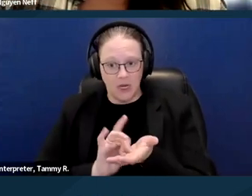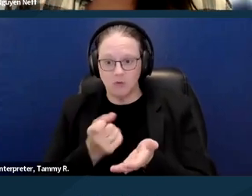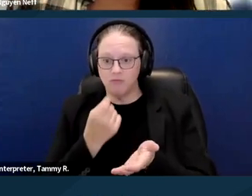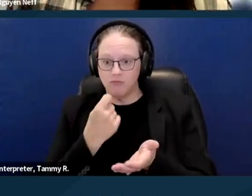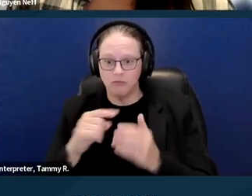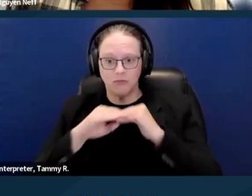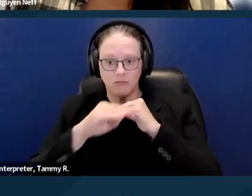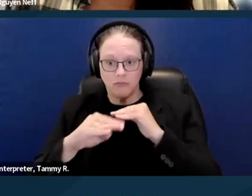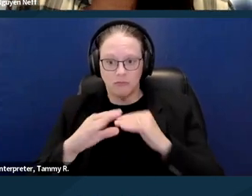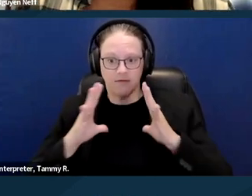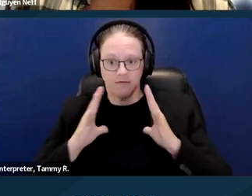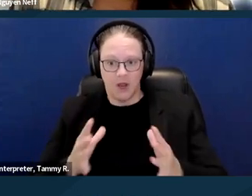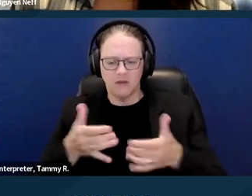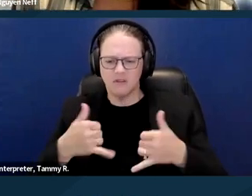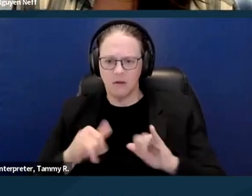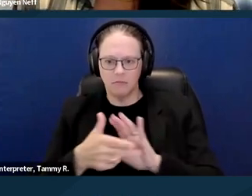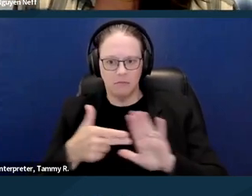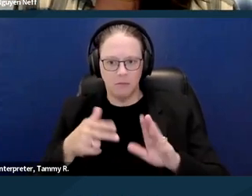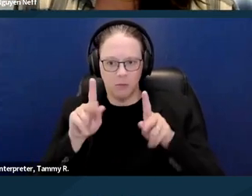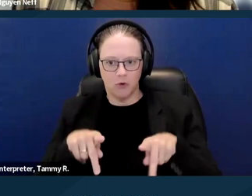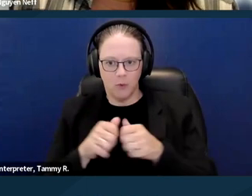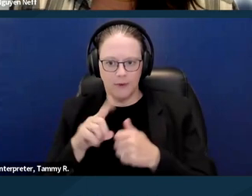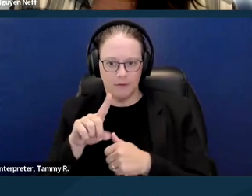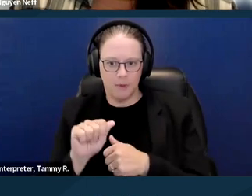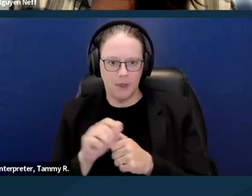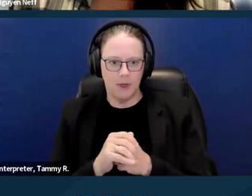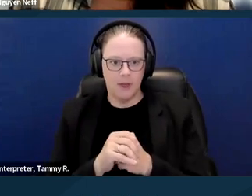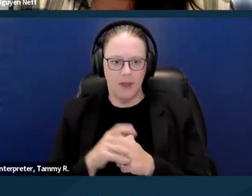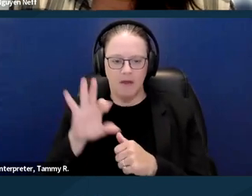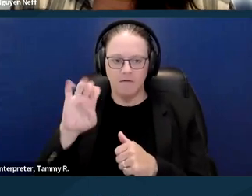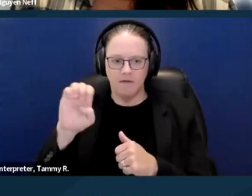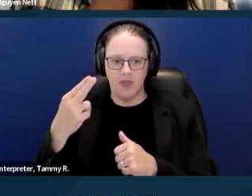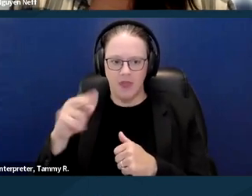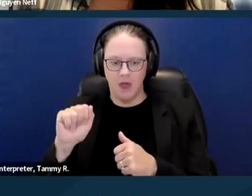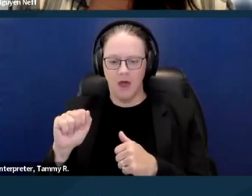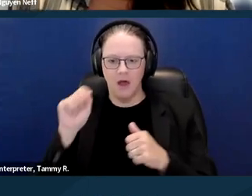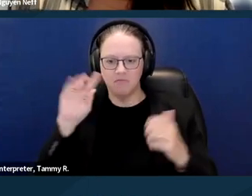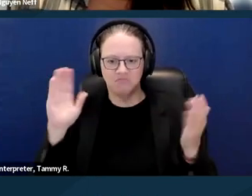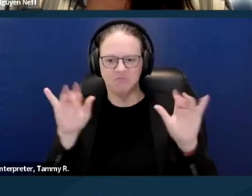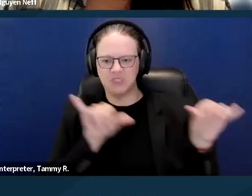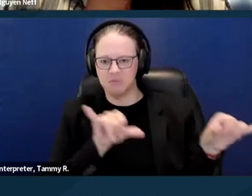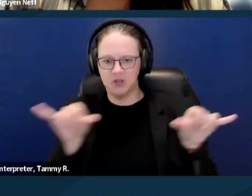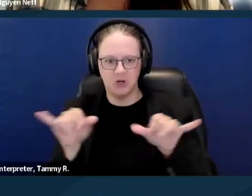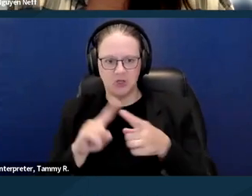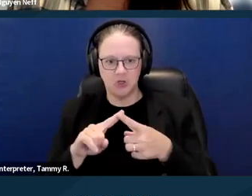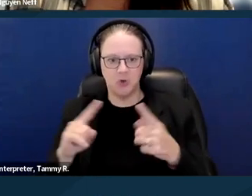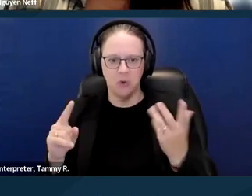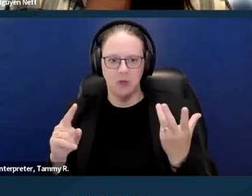And then FEHA mirrors the analysis under the Fair Housing Act and really the Fair Housing Act is sort of,